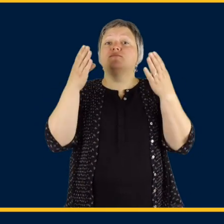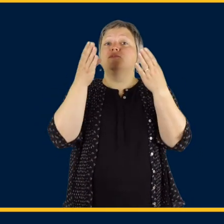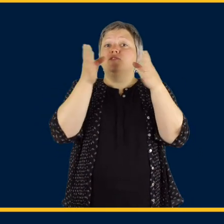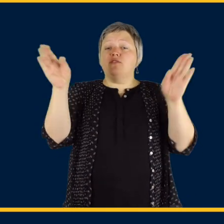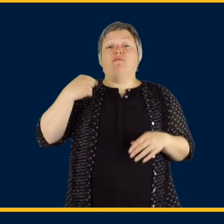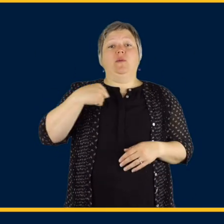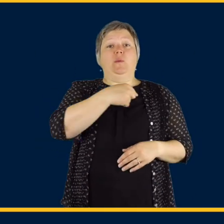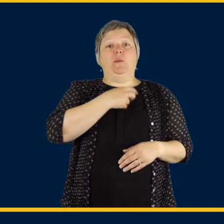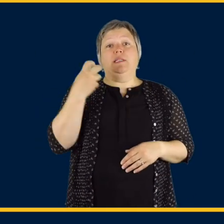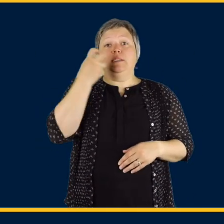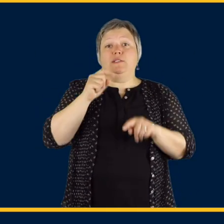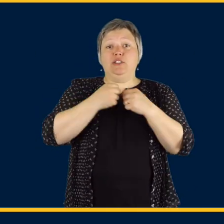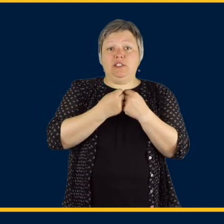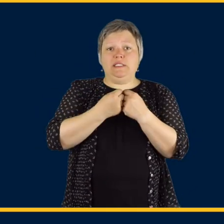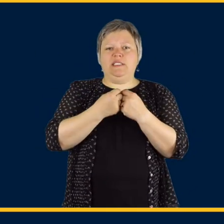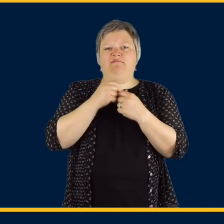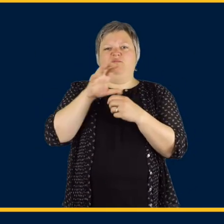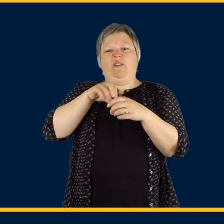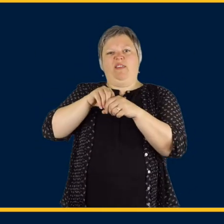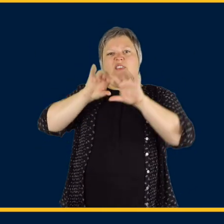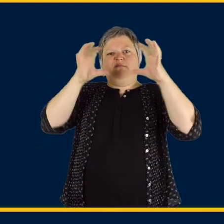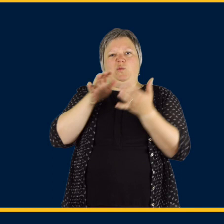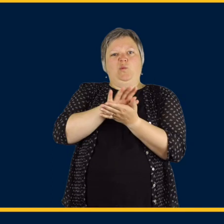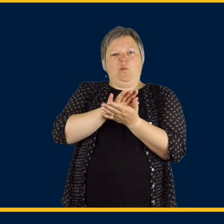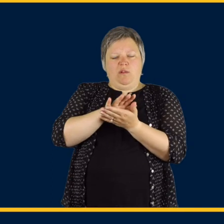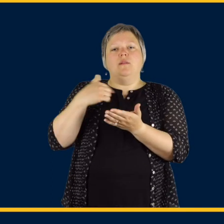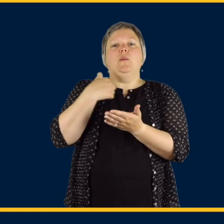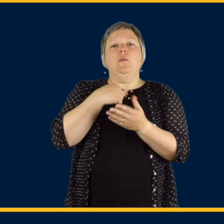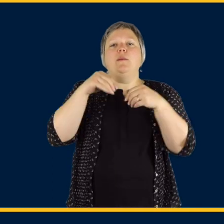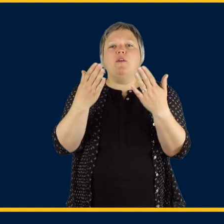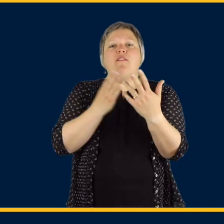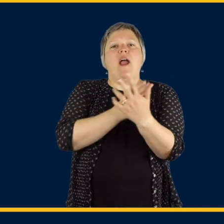Generally speaking, as speech language pathologists within an educational setting, we provide